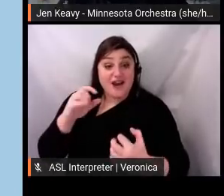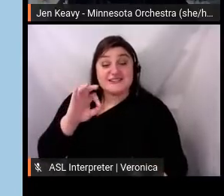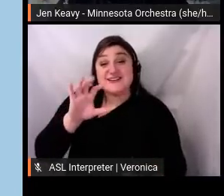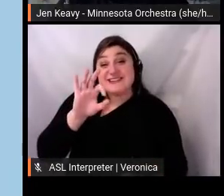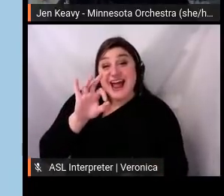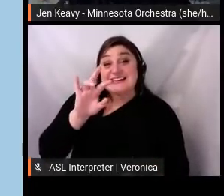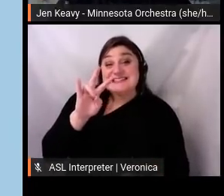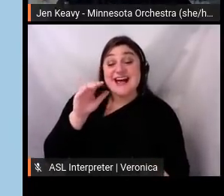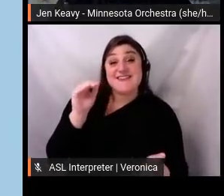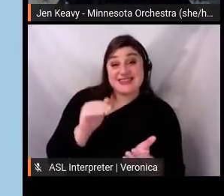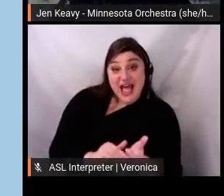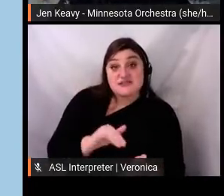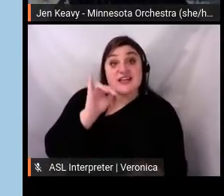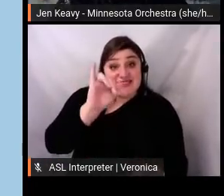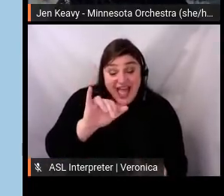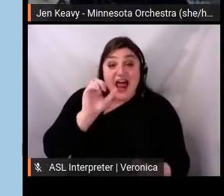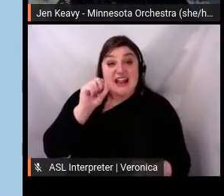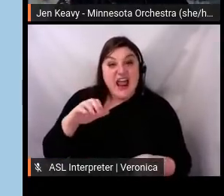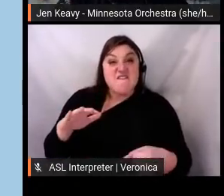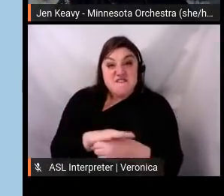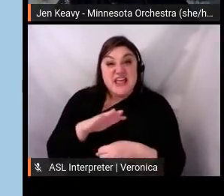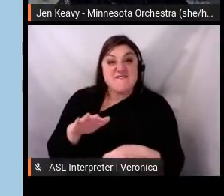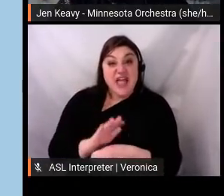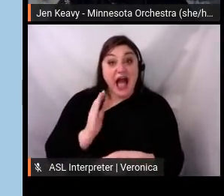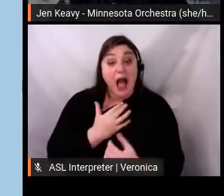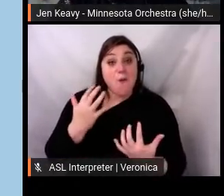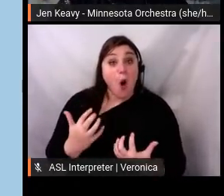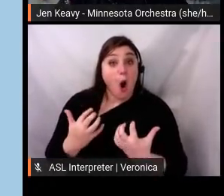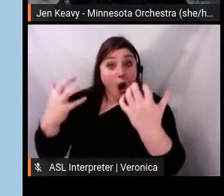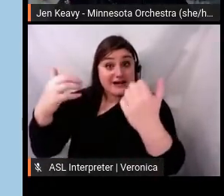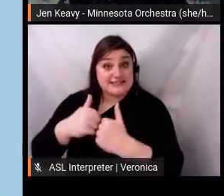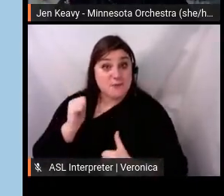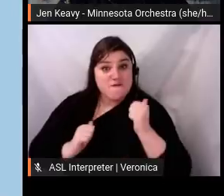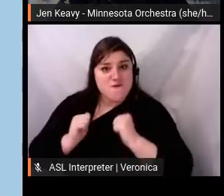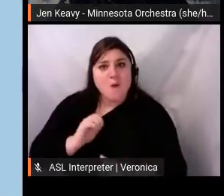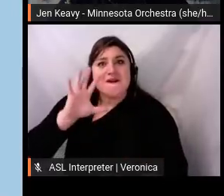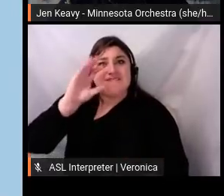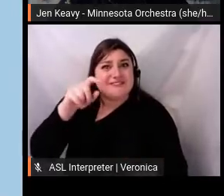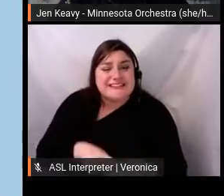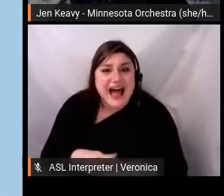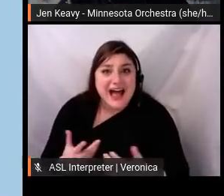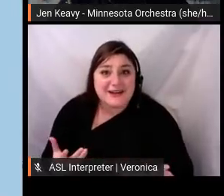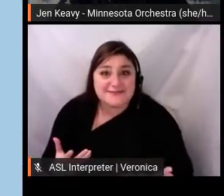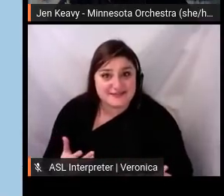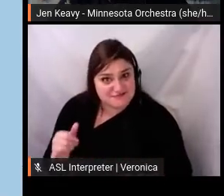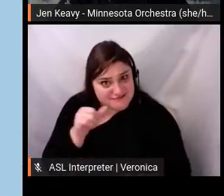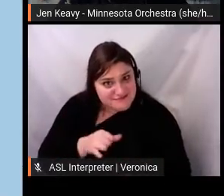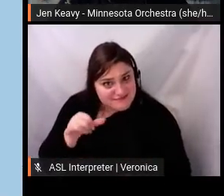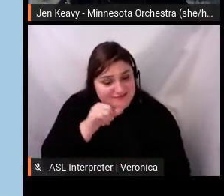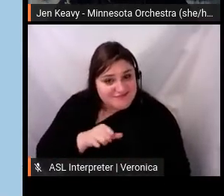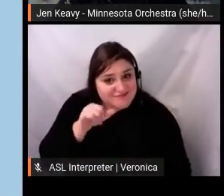almost 50 times. 46,000 link clicks. And more than 2 million video views